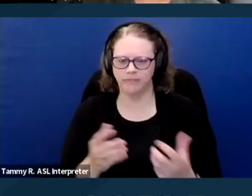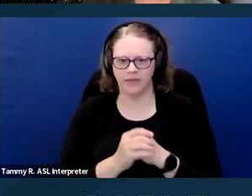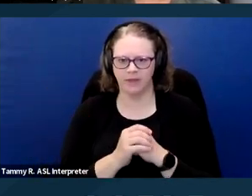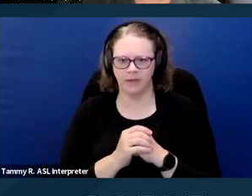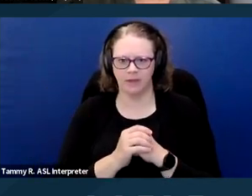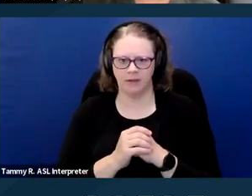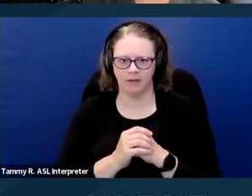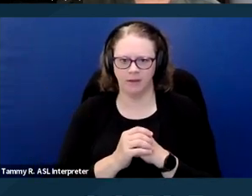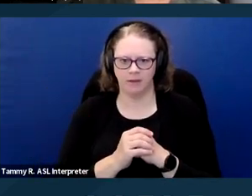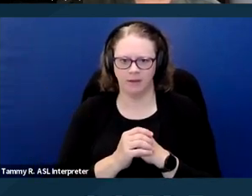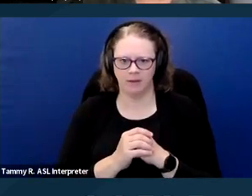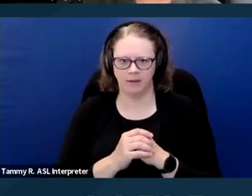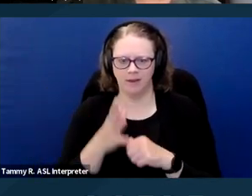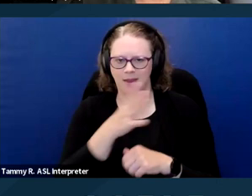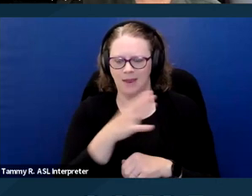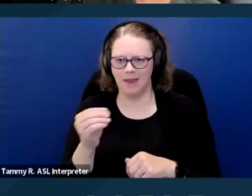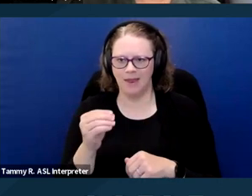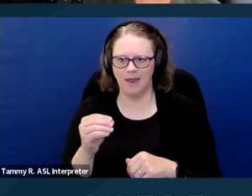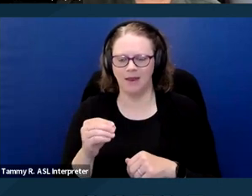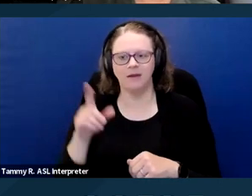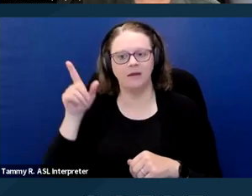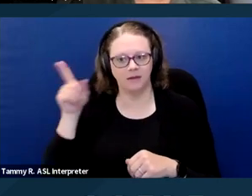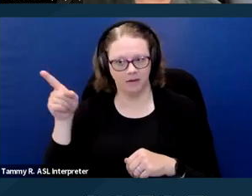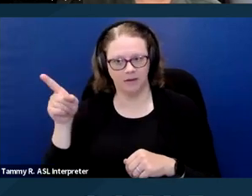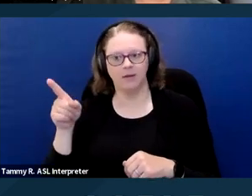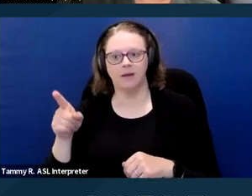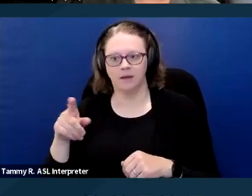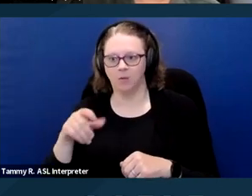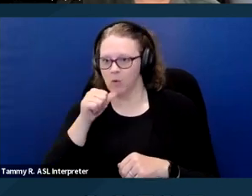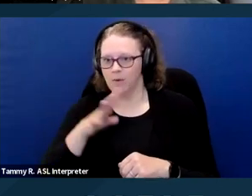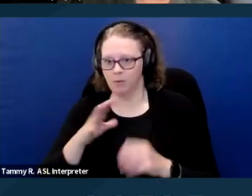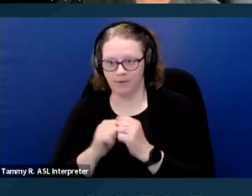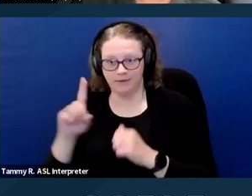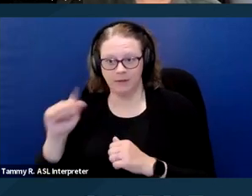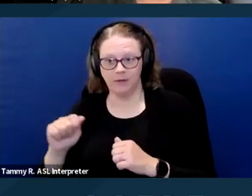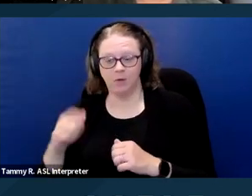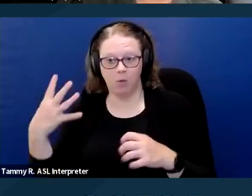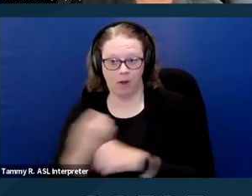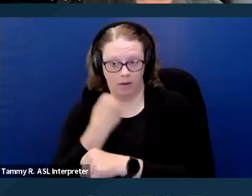And Ms. McClendon prevailed at trial. The court found that the application